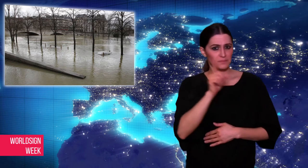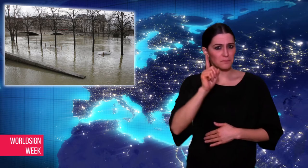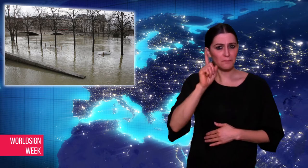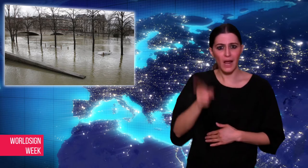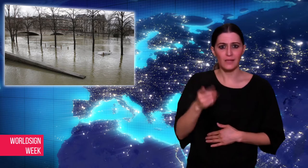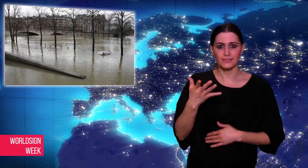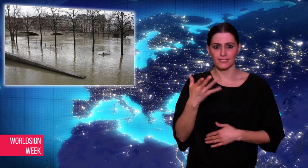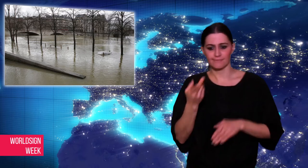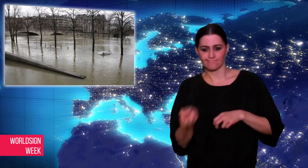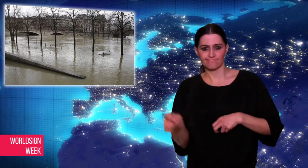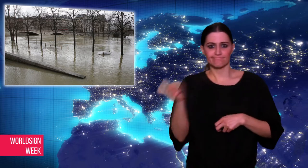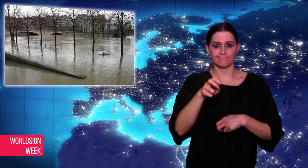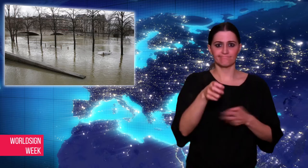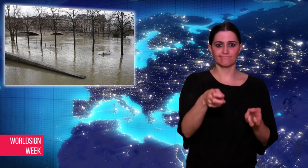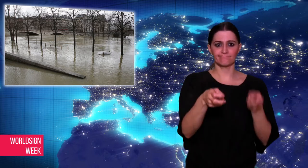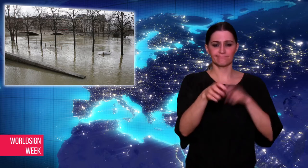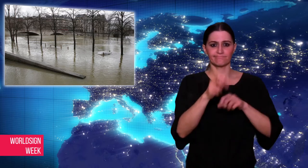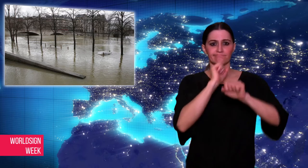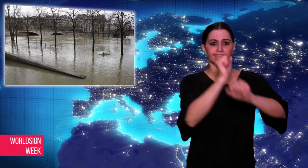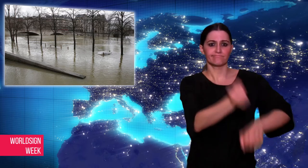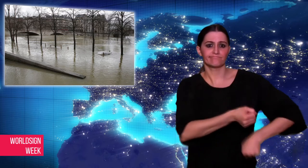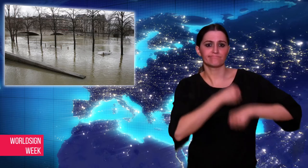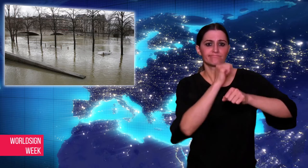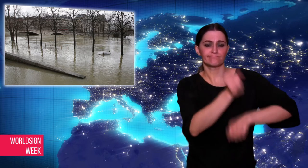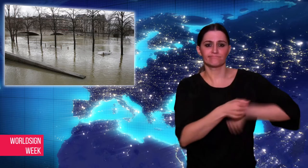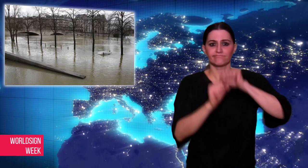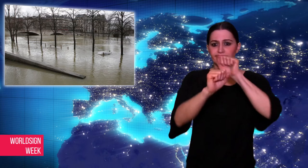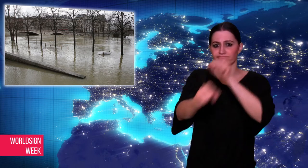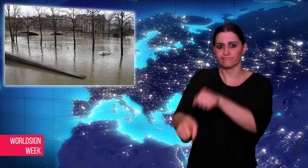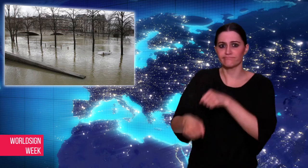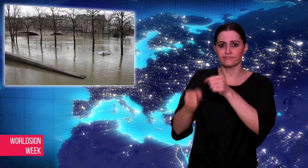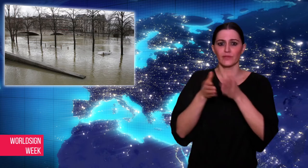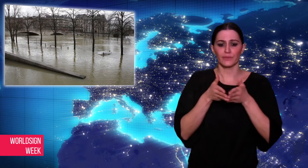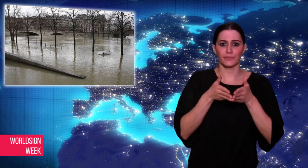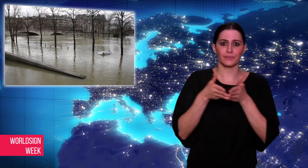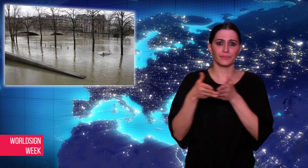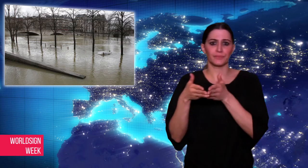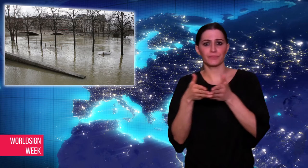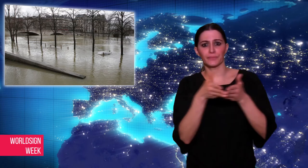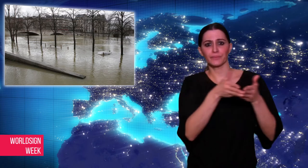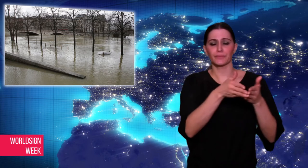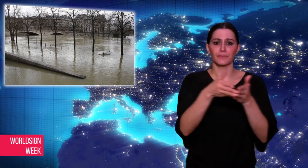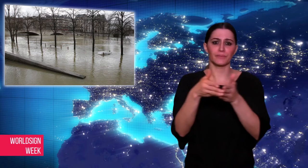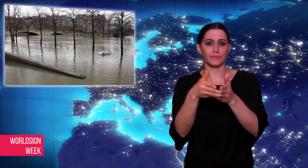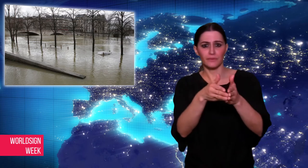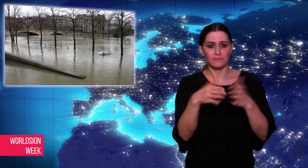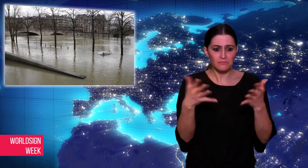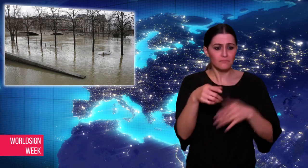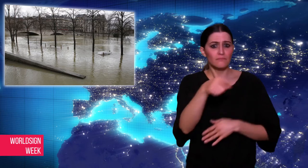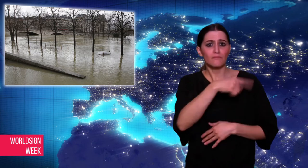lack of gas and electricity. The cause